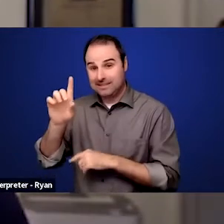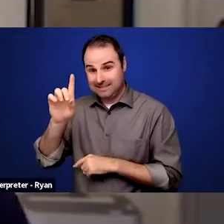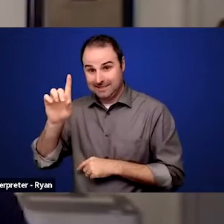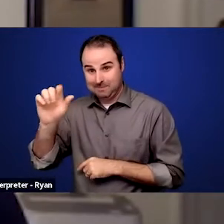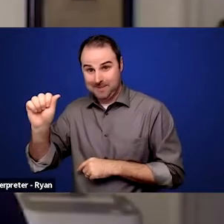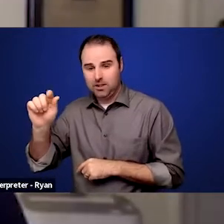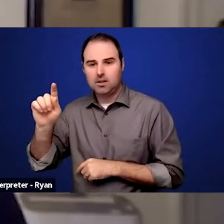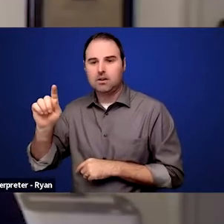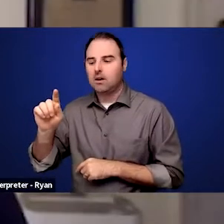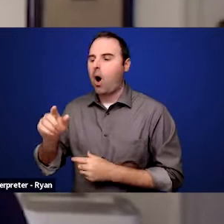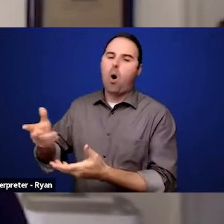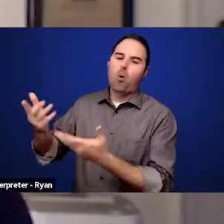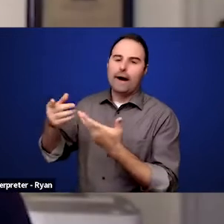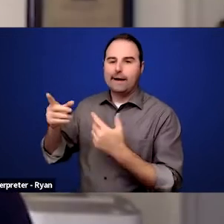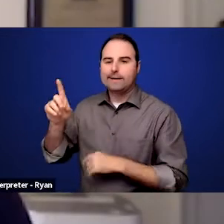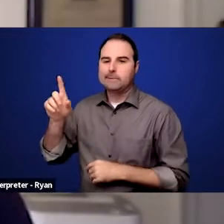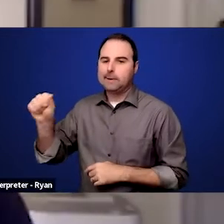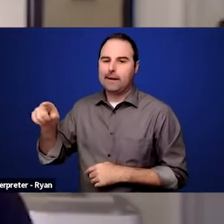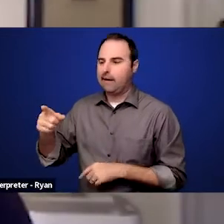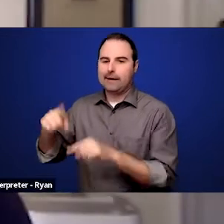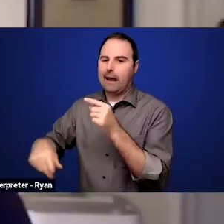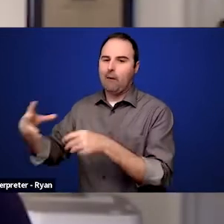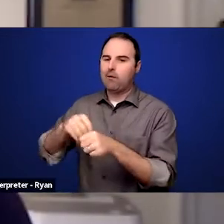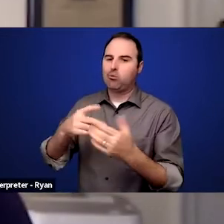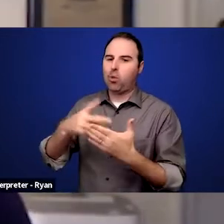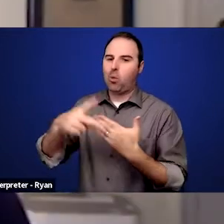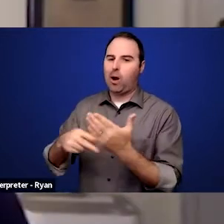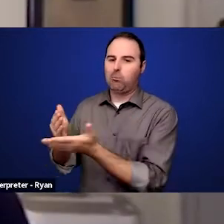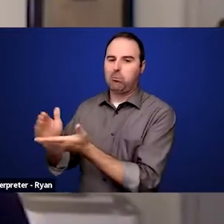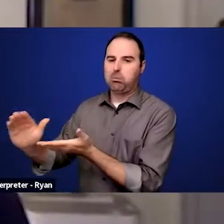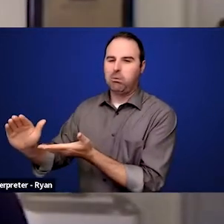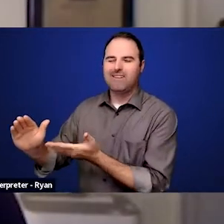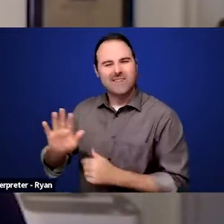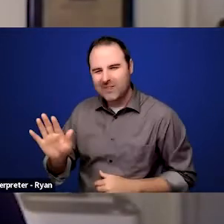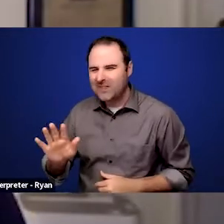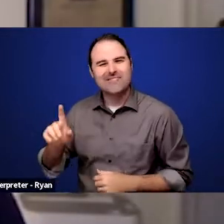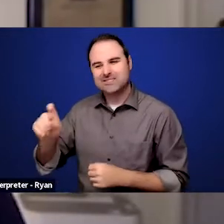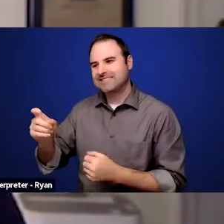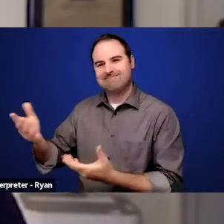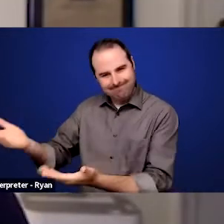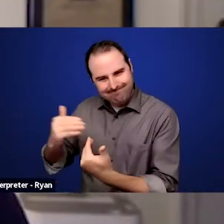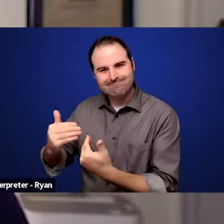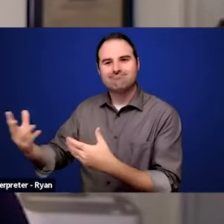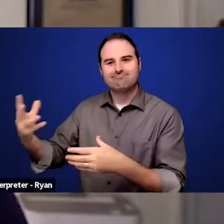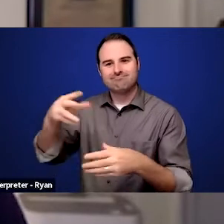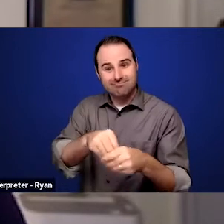because they have a particular disability. This really means that we must be doing a much better job